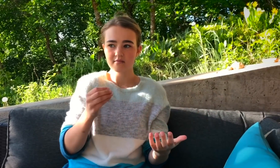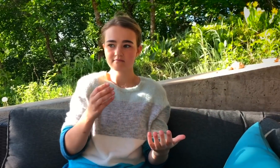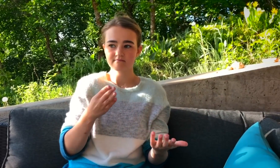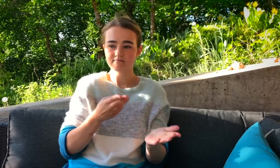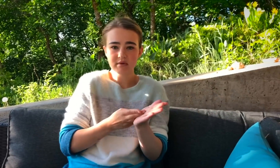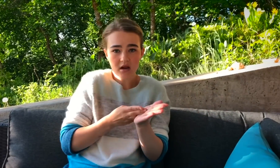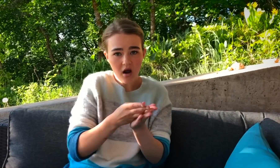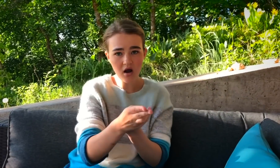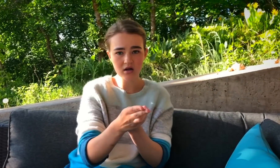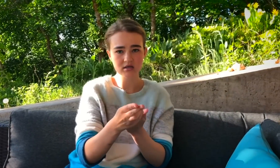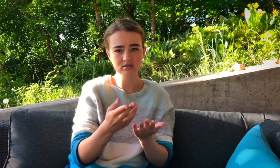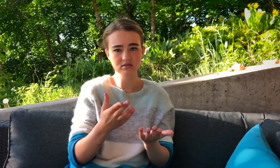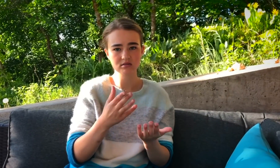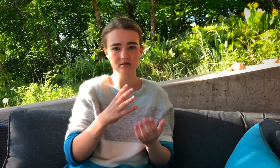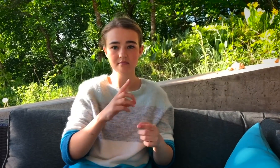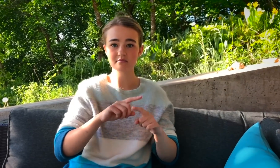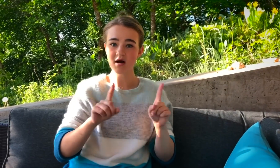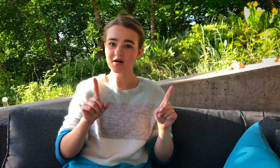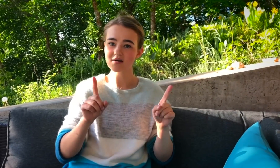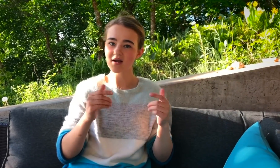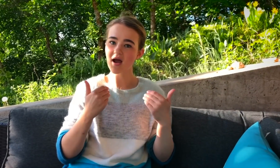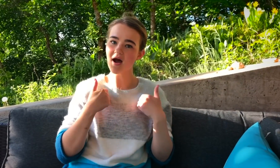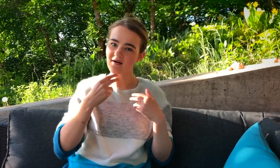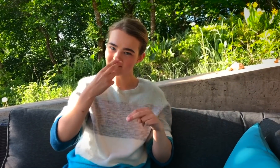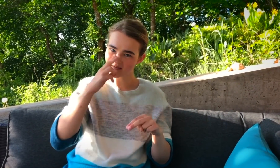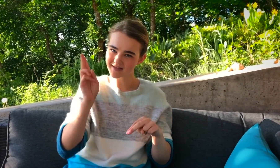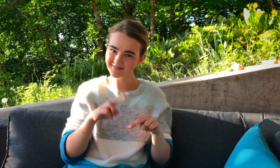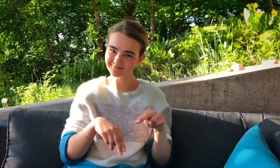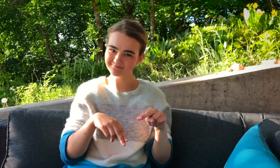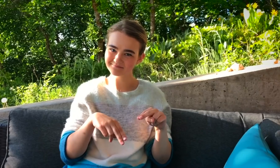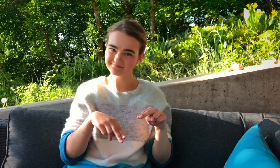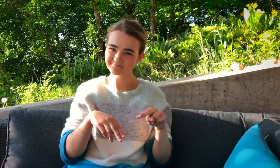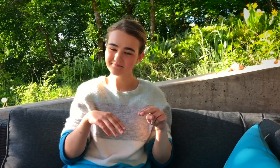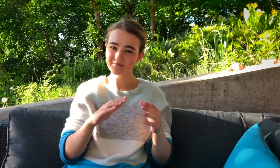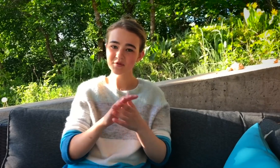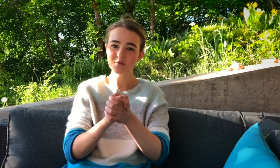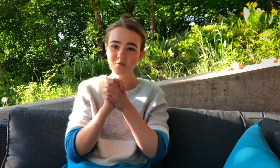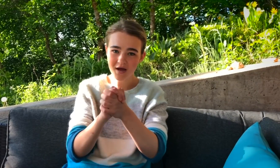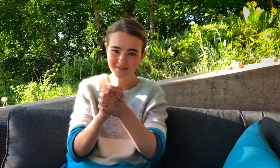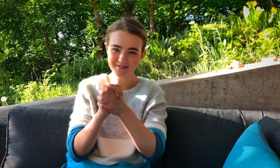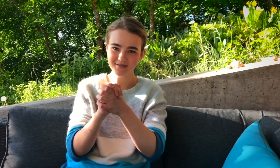BE HONEST AND HAVE FUN!